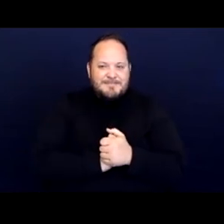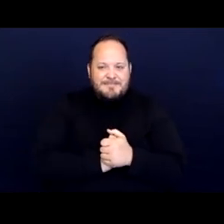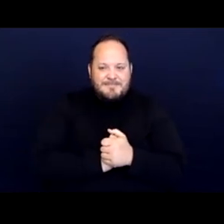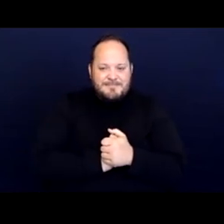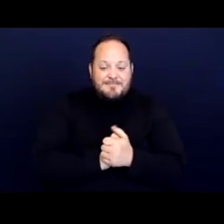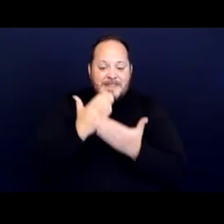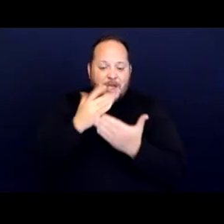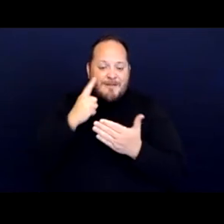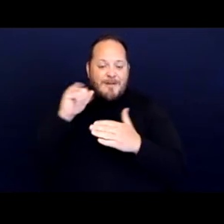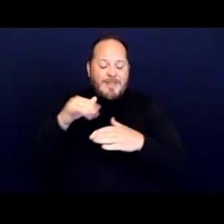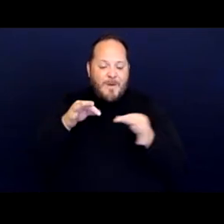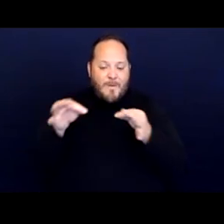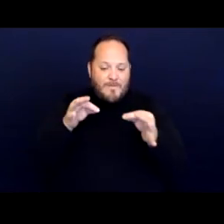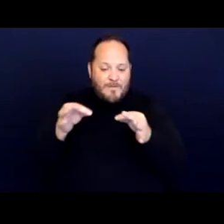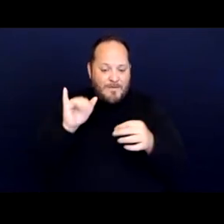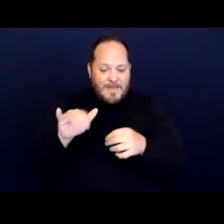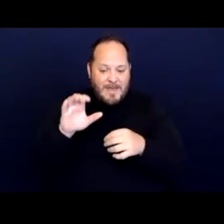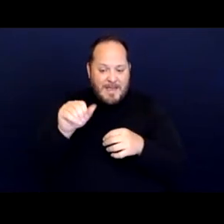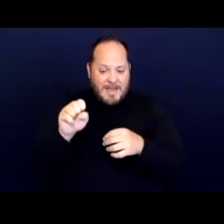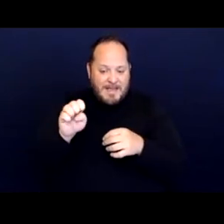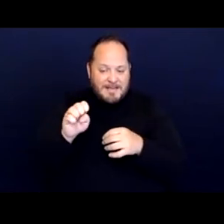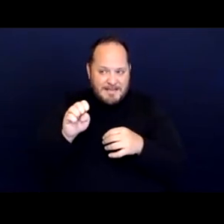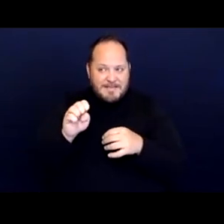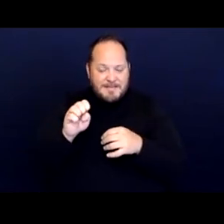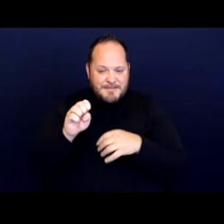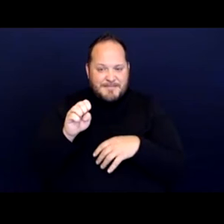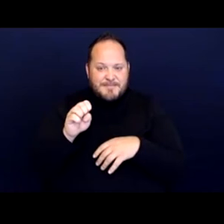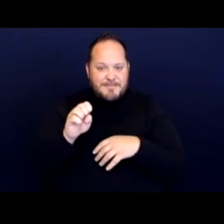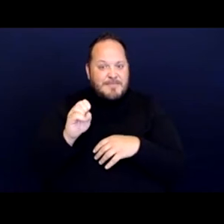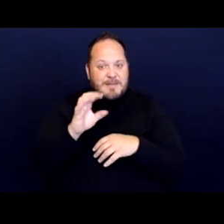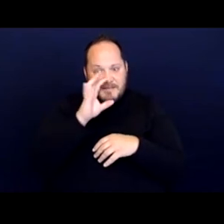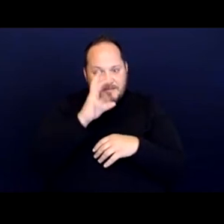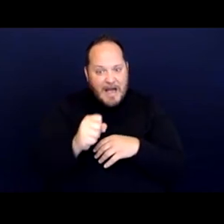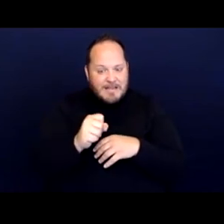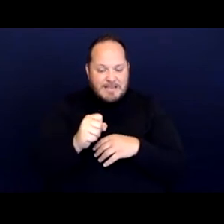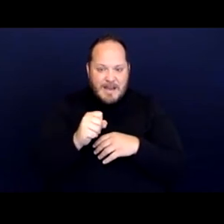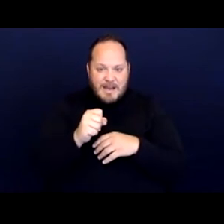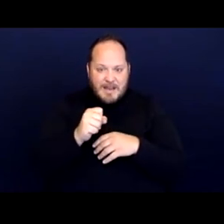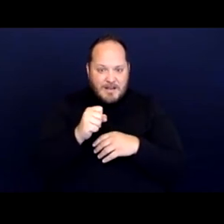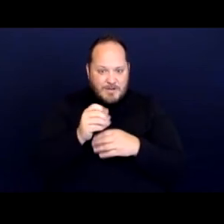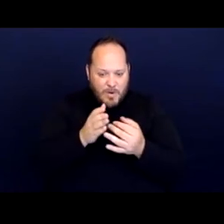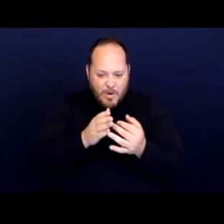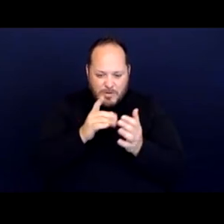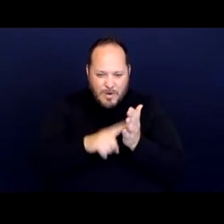that cases it's fascinating to go through everything that happened in that case.